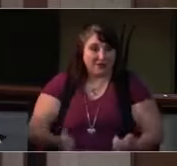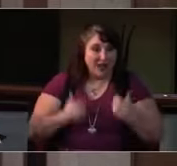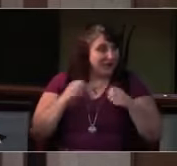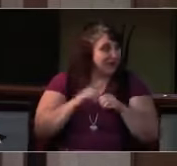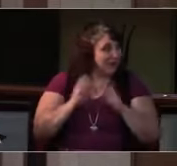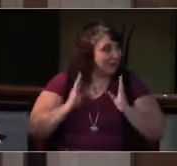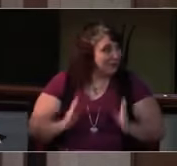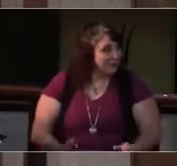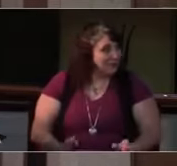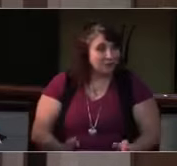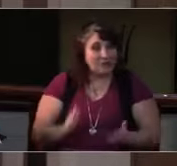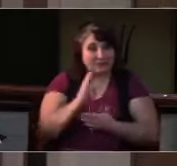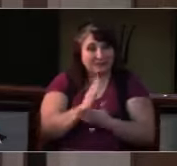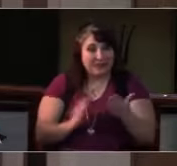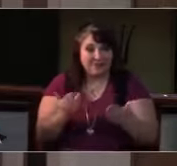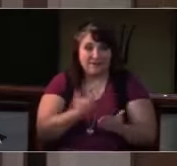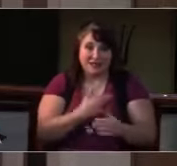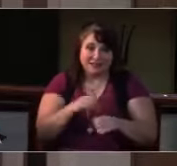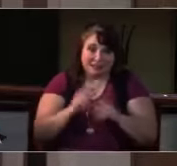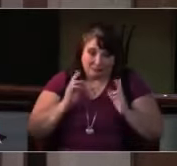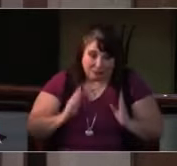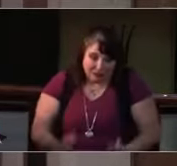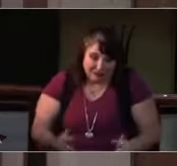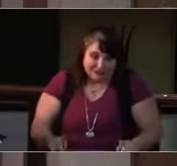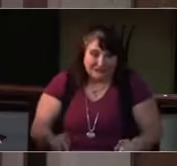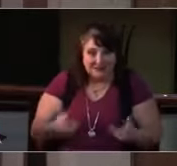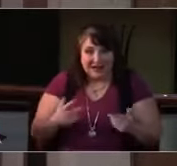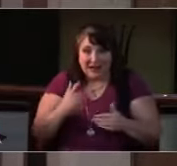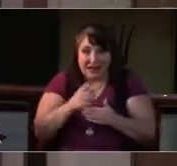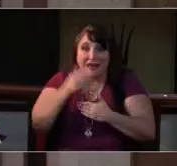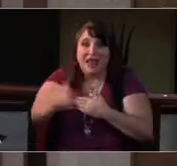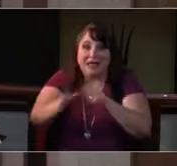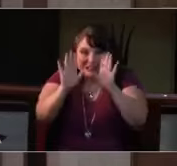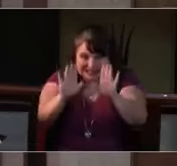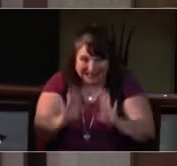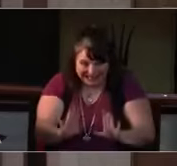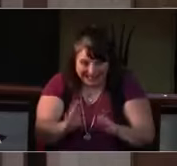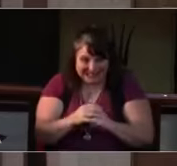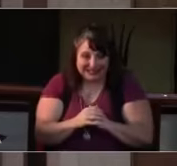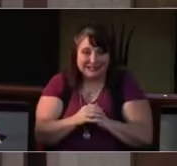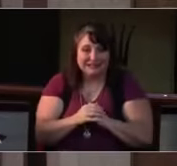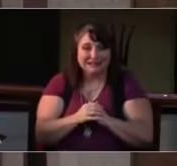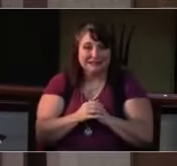So executive starts at 6 and the rest of council starts at 7.